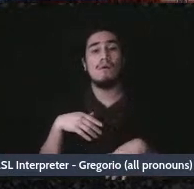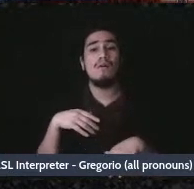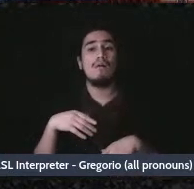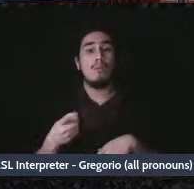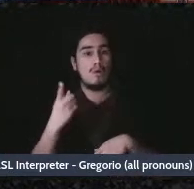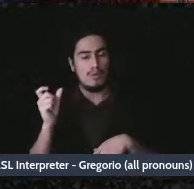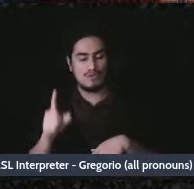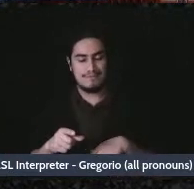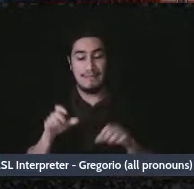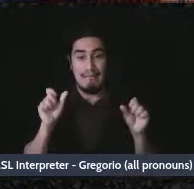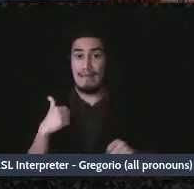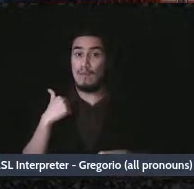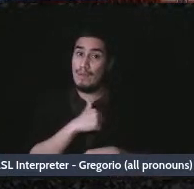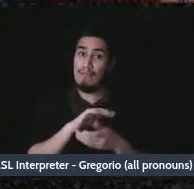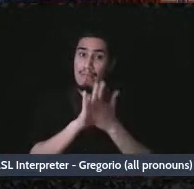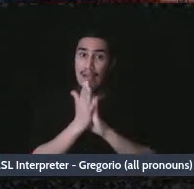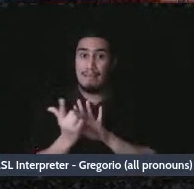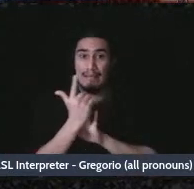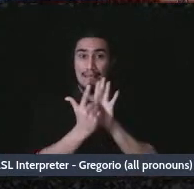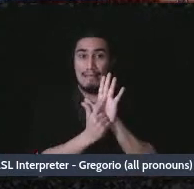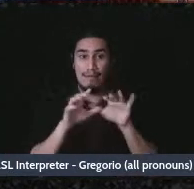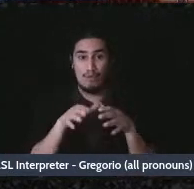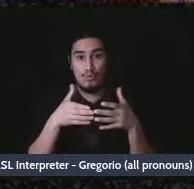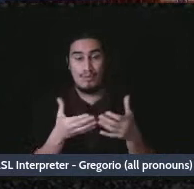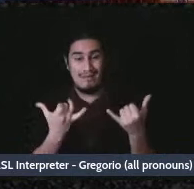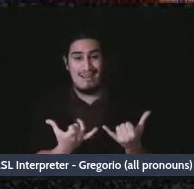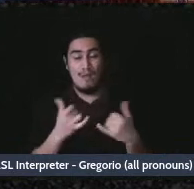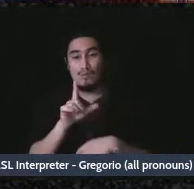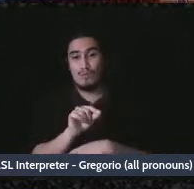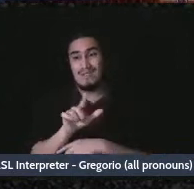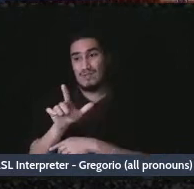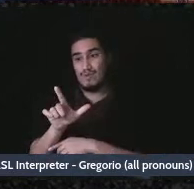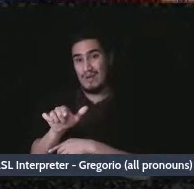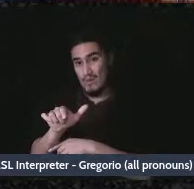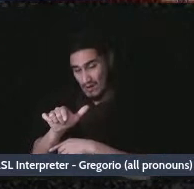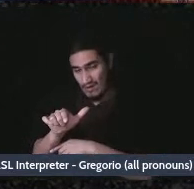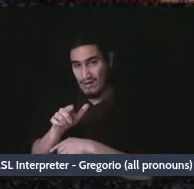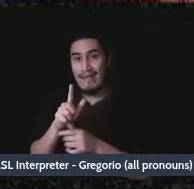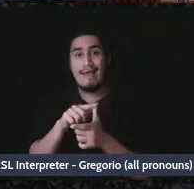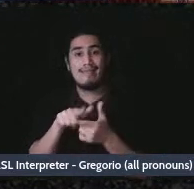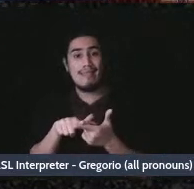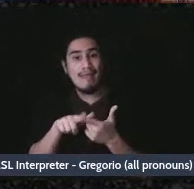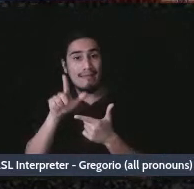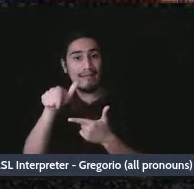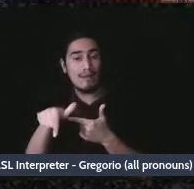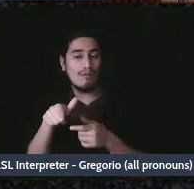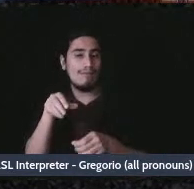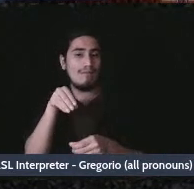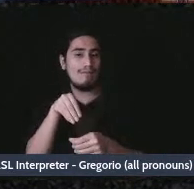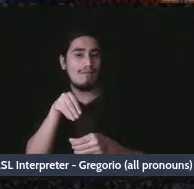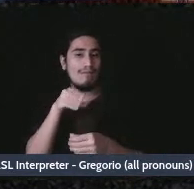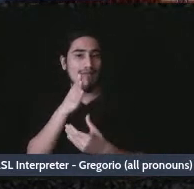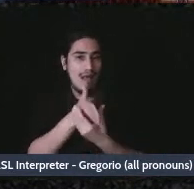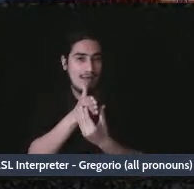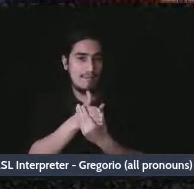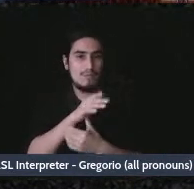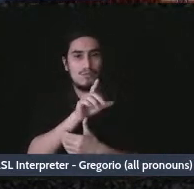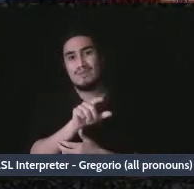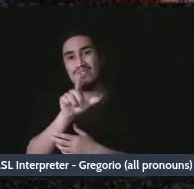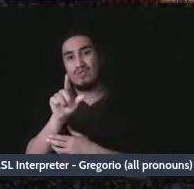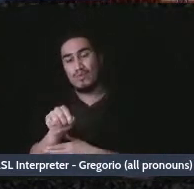a legal entity now in 2021, and then file our 2020 taxes as that kind of entity?